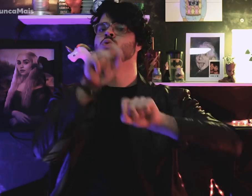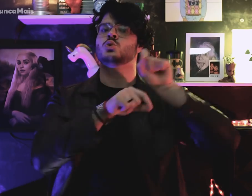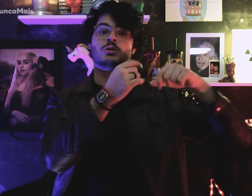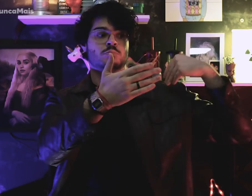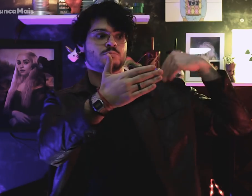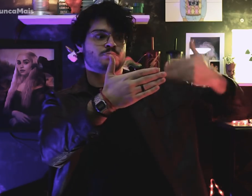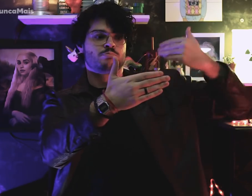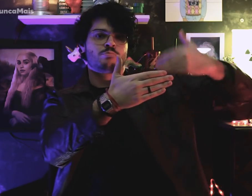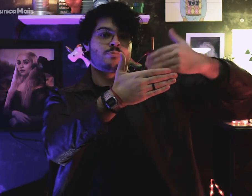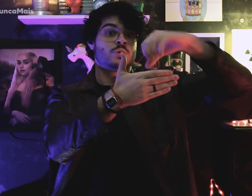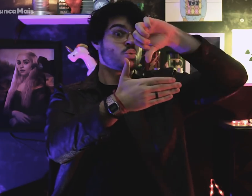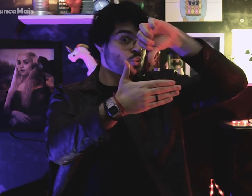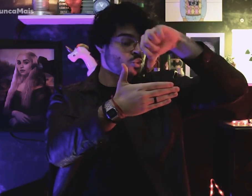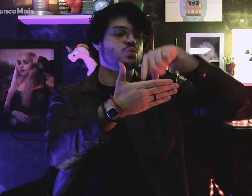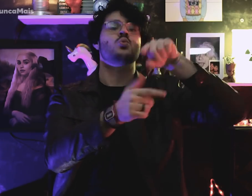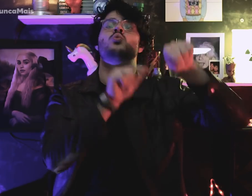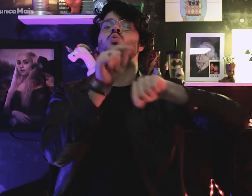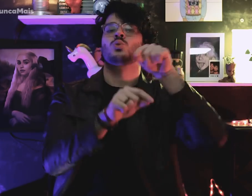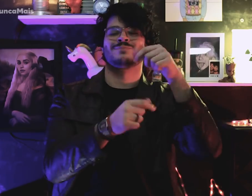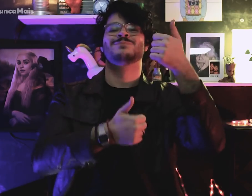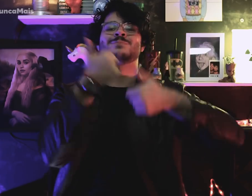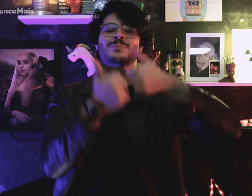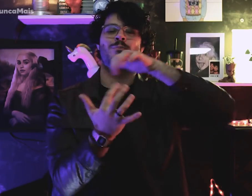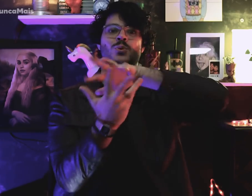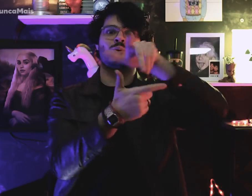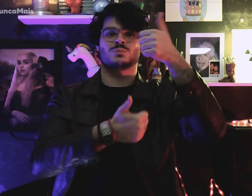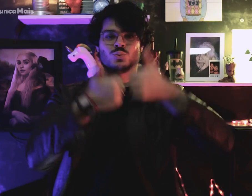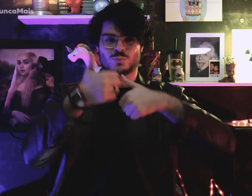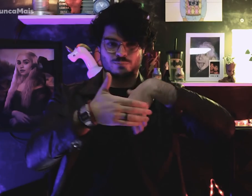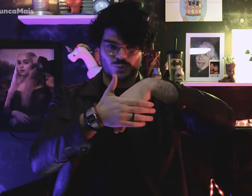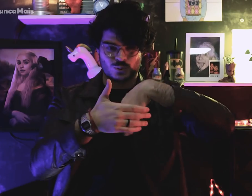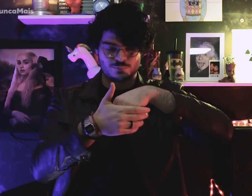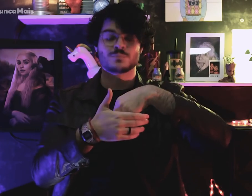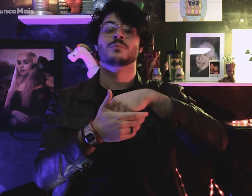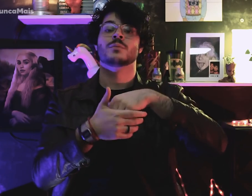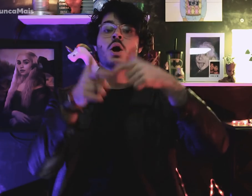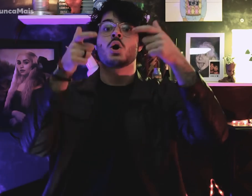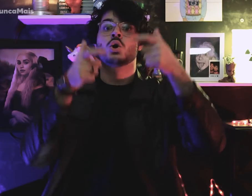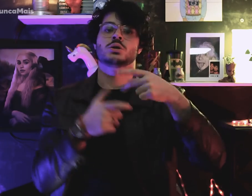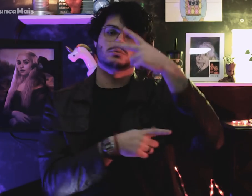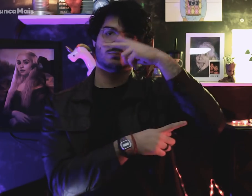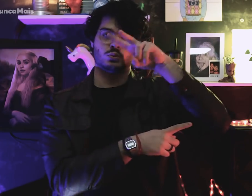foi realizada a 9ª edição da Copa do Mundo no México.